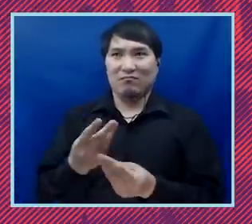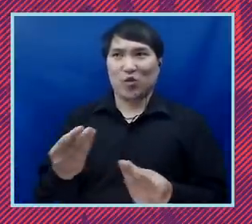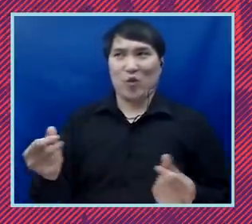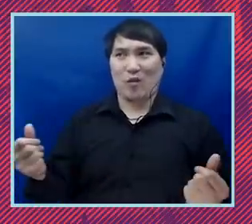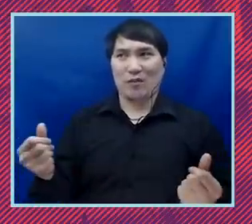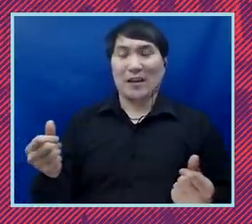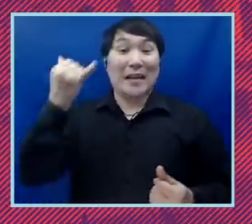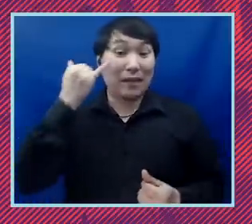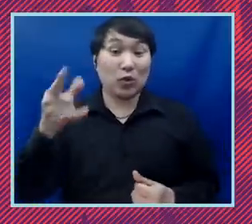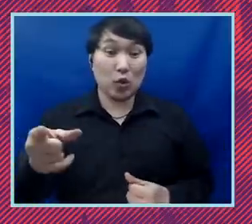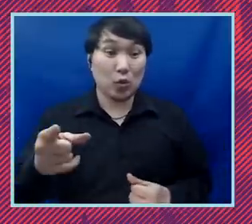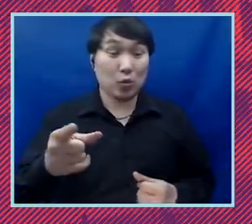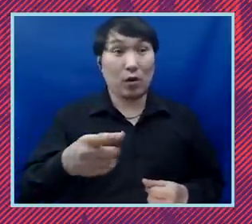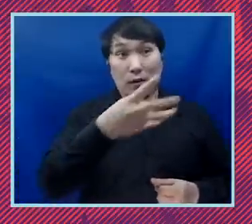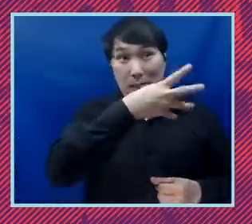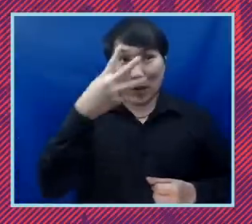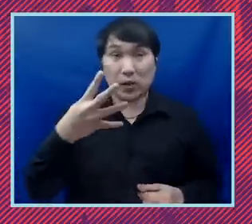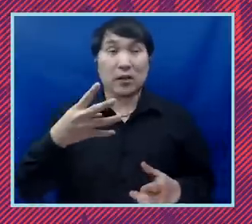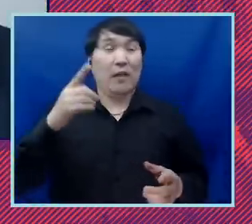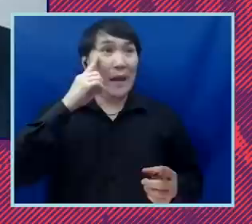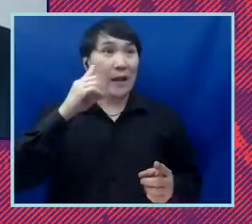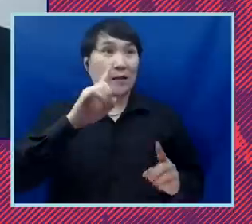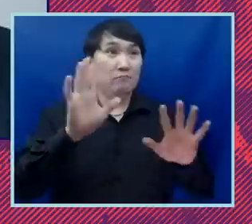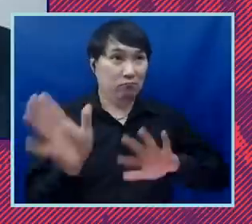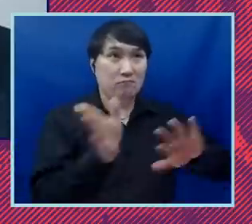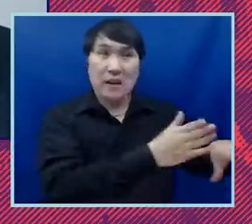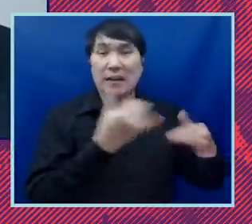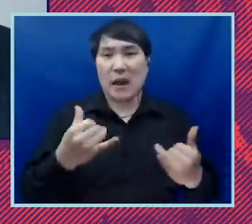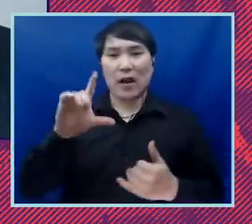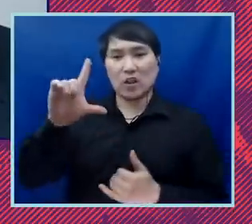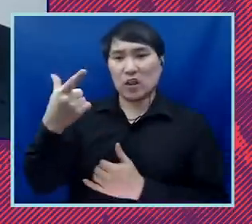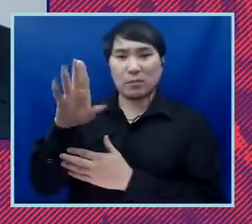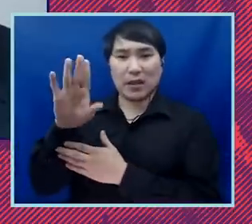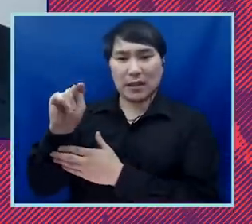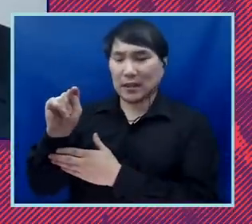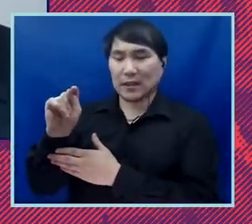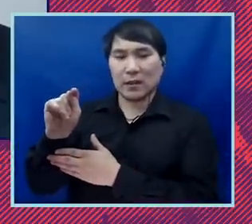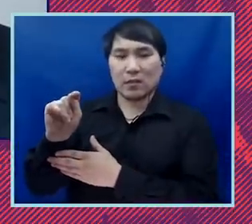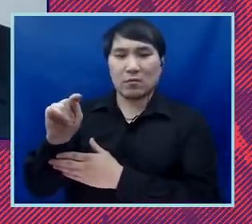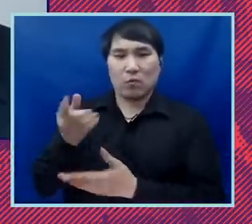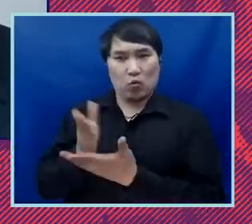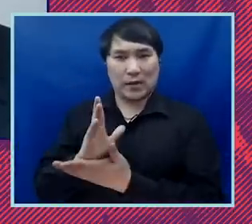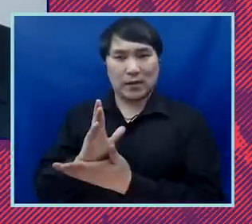move from immigration and you start to think about LGBT rights, you've seen the trans military ban